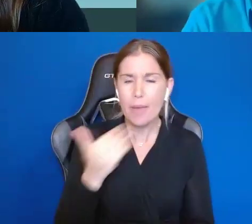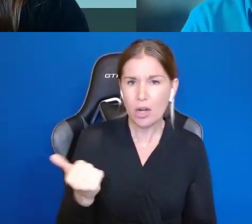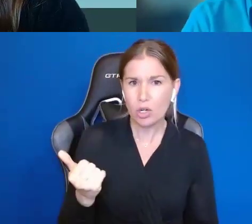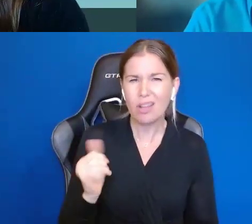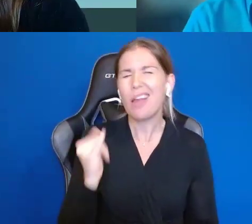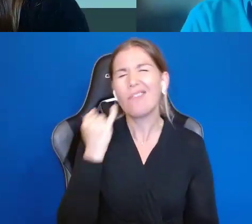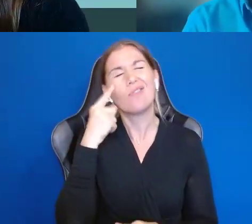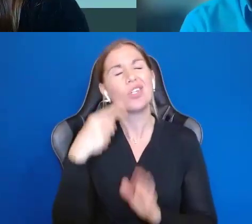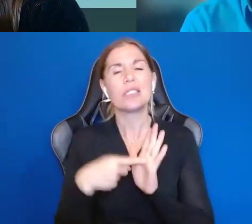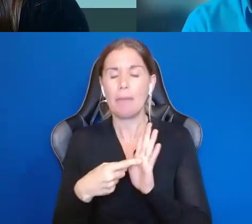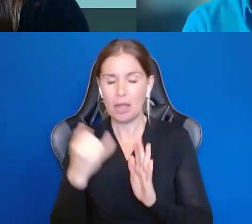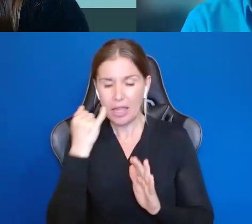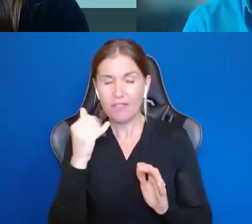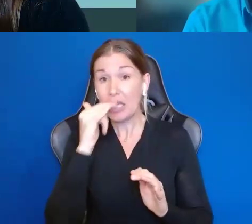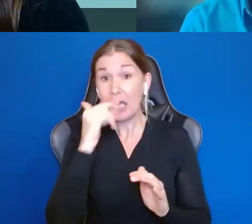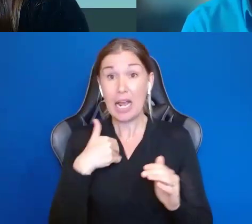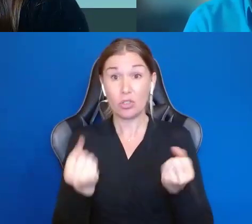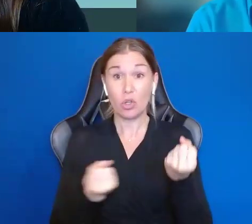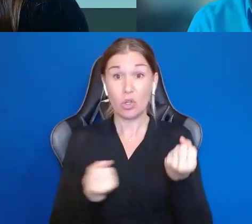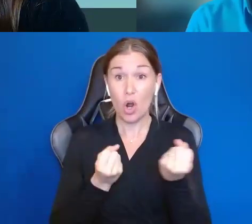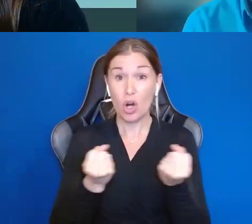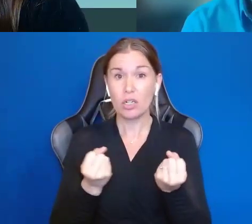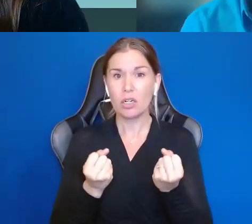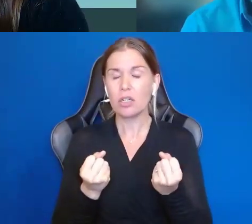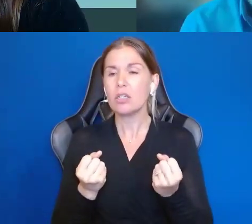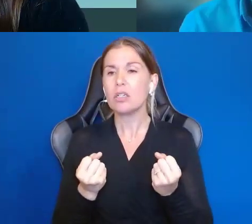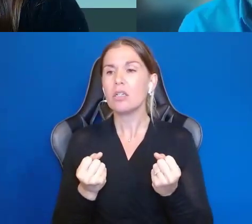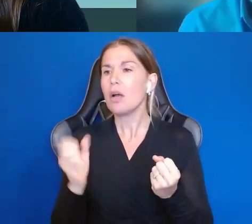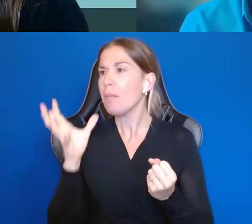instead of saying no, we are not doing that, mom can say a car costs this much,